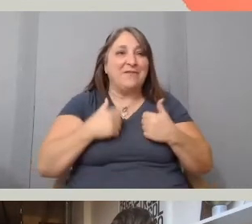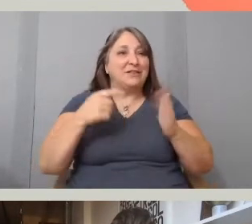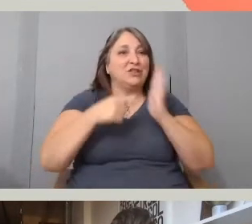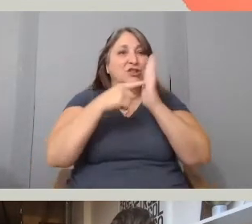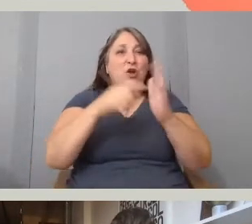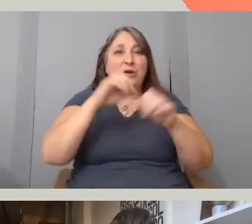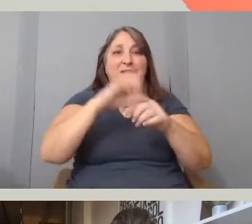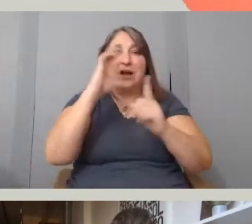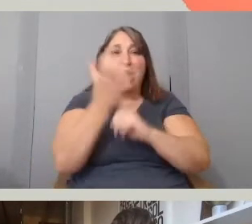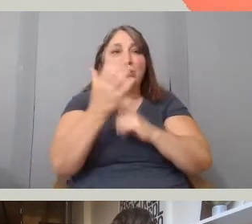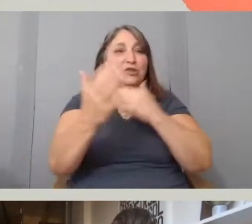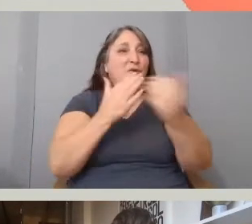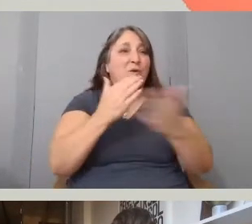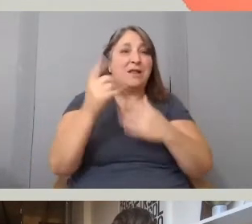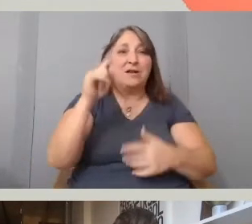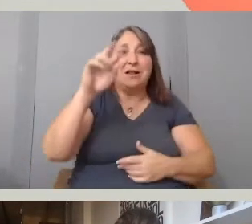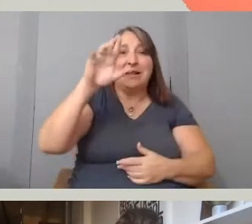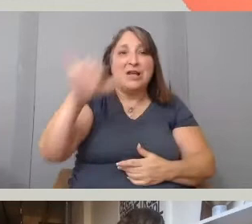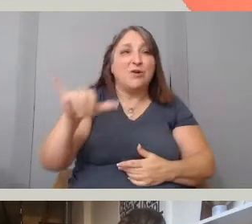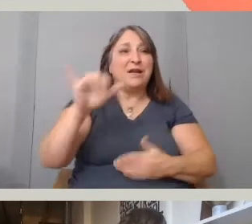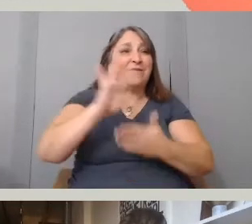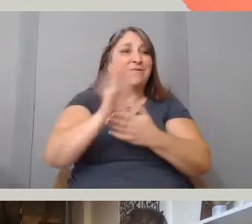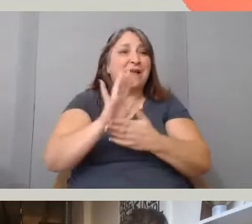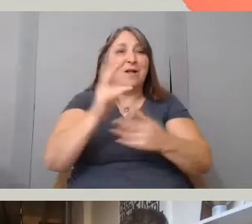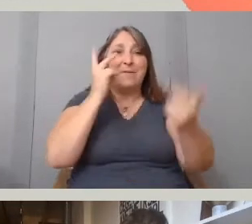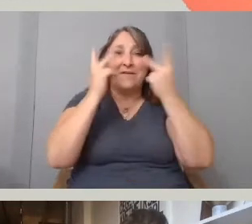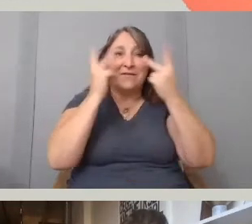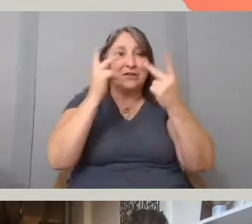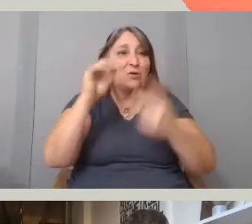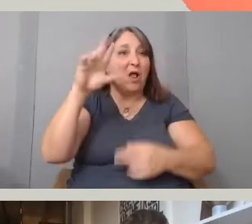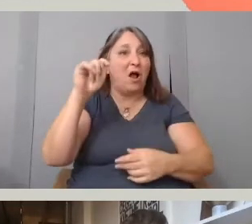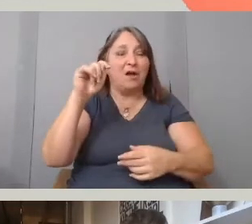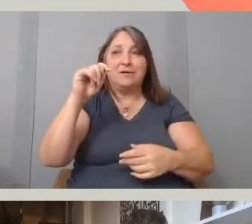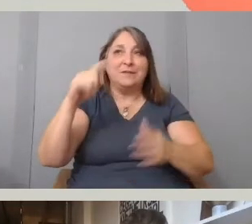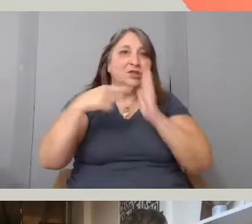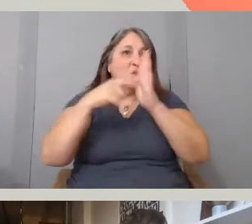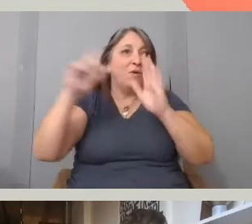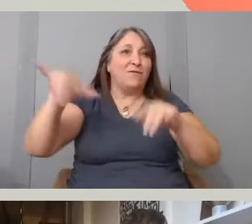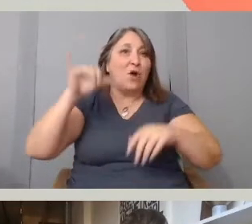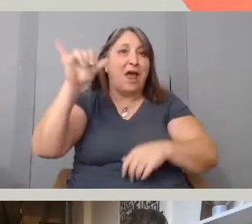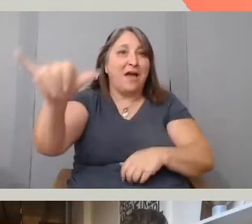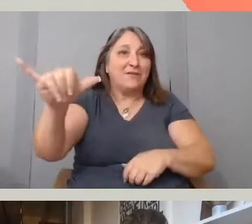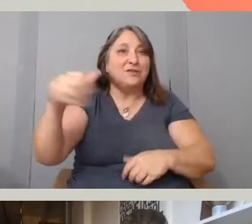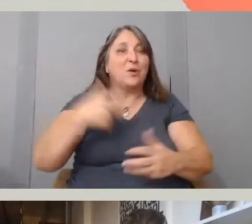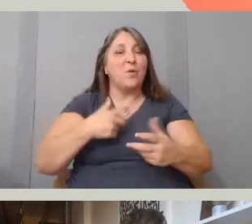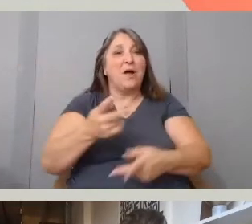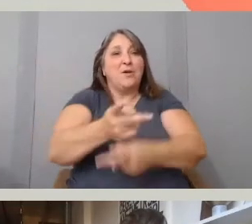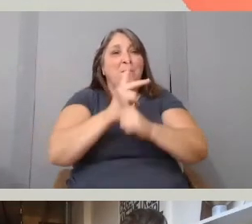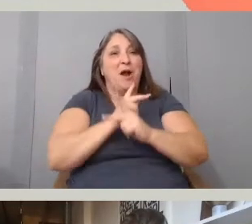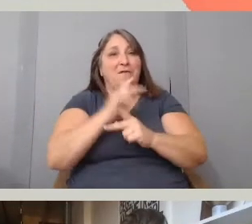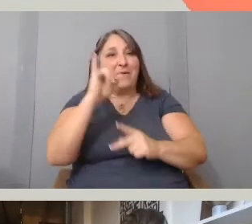whether it be literary, film, visual art for pretty much forever. So we wanted to also borrow from that language that we hadn't learned growing up